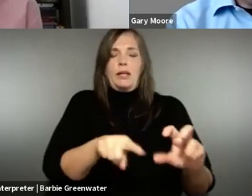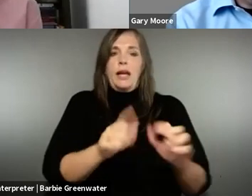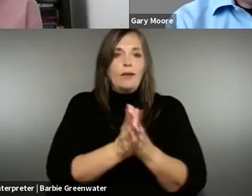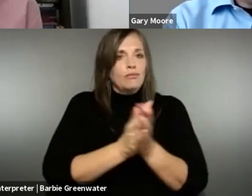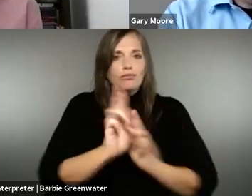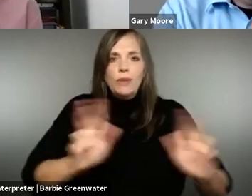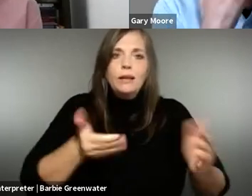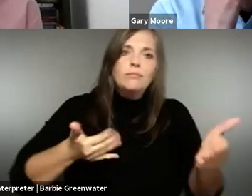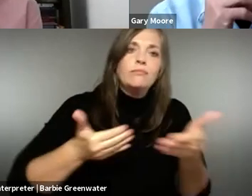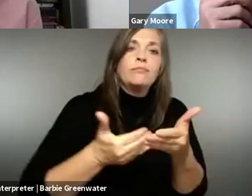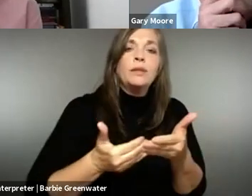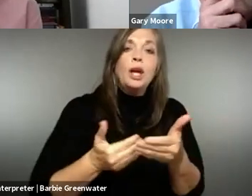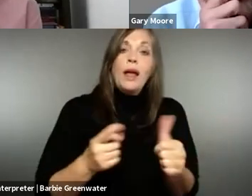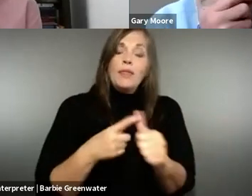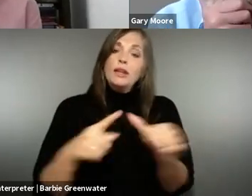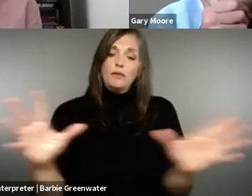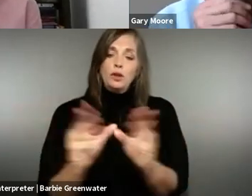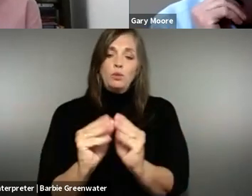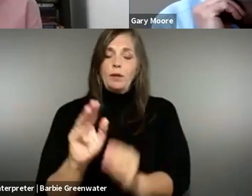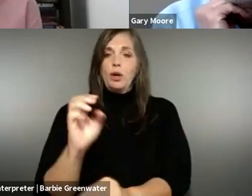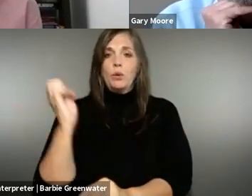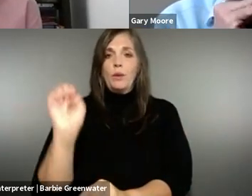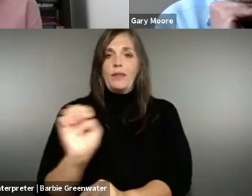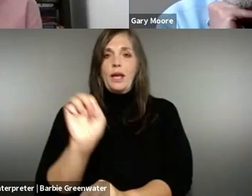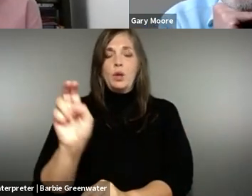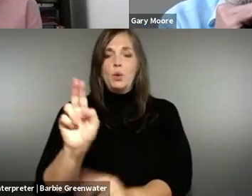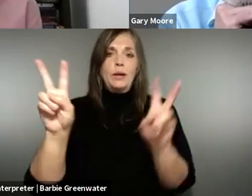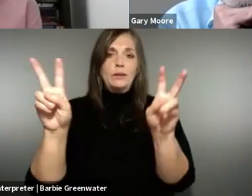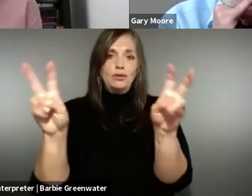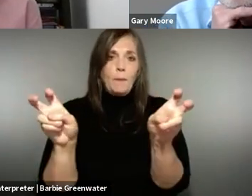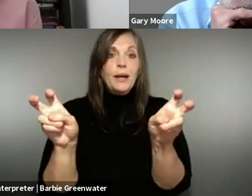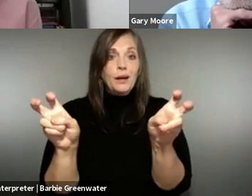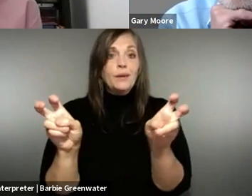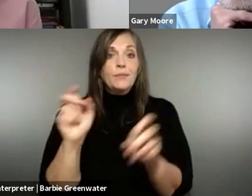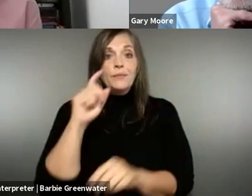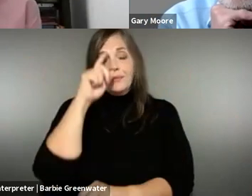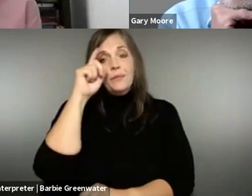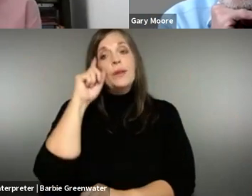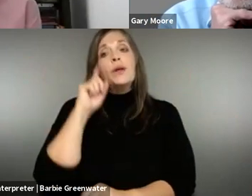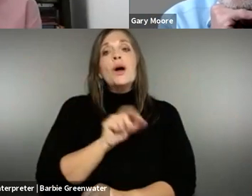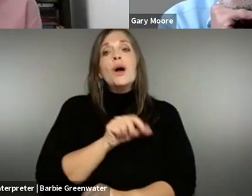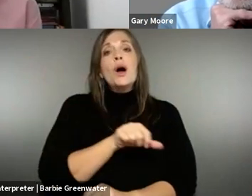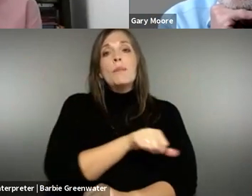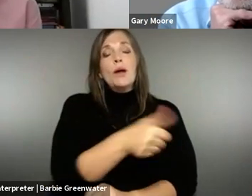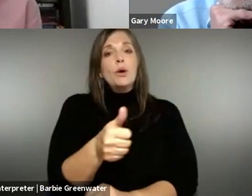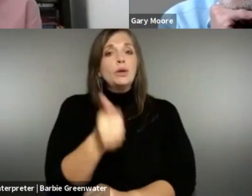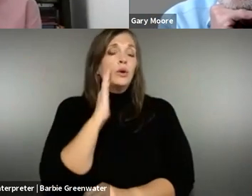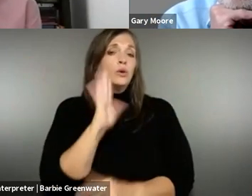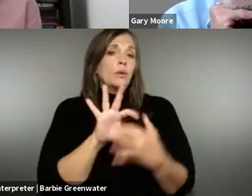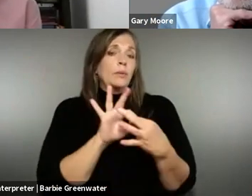much bigger sort of interest in this. And we will end in series, this is kind of the first webinar we have with the EU topical